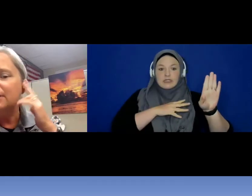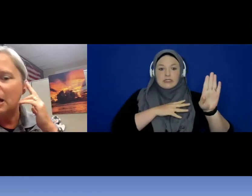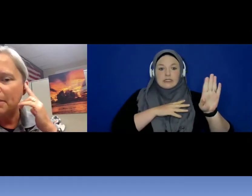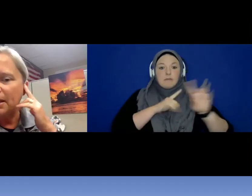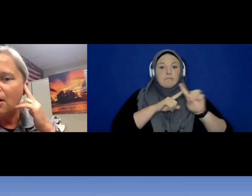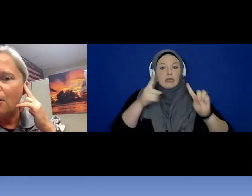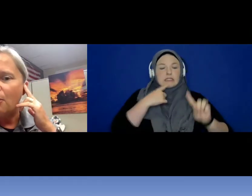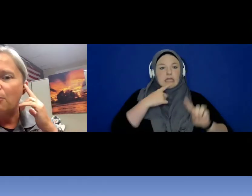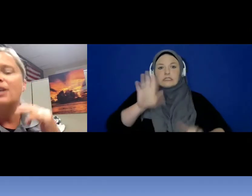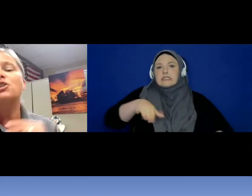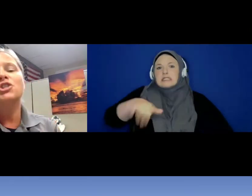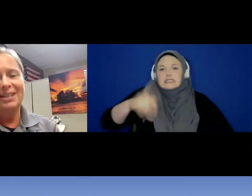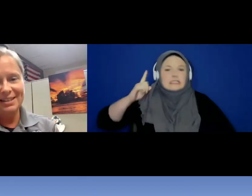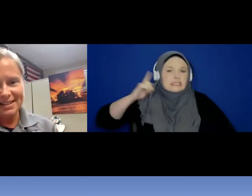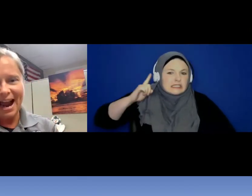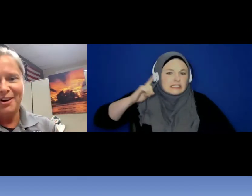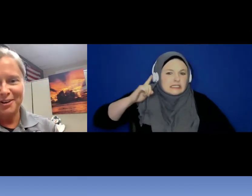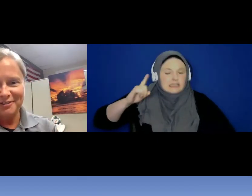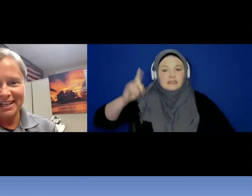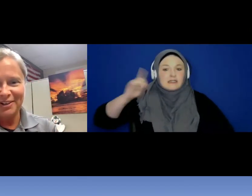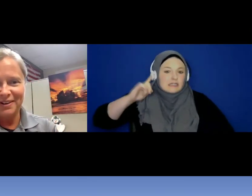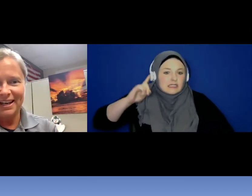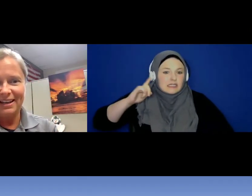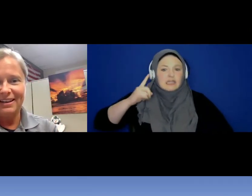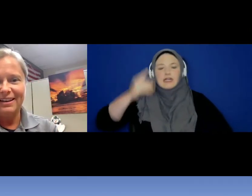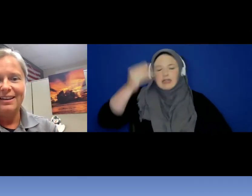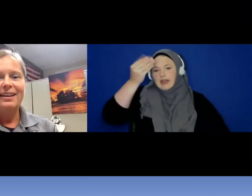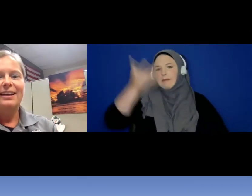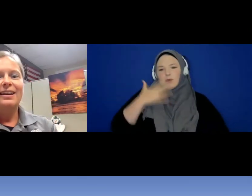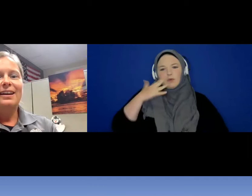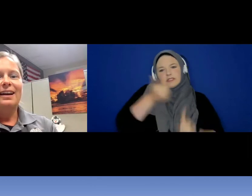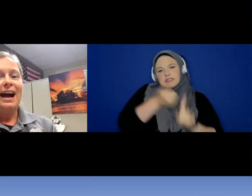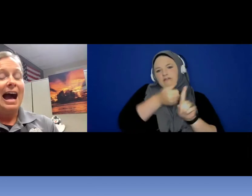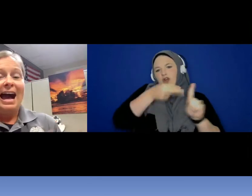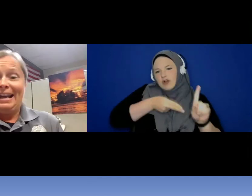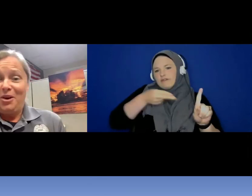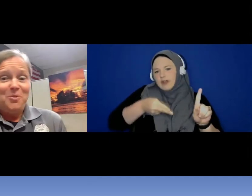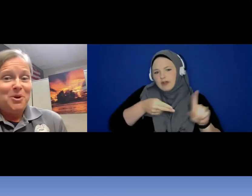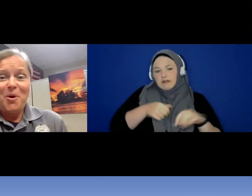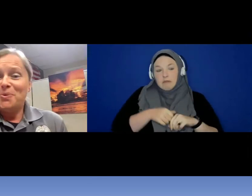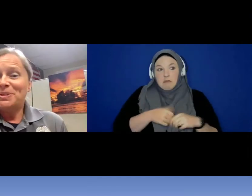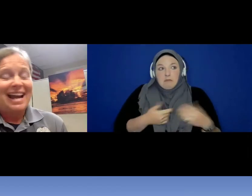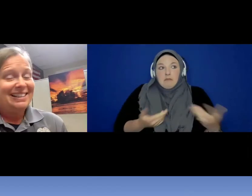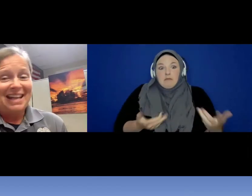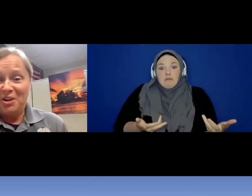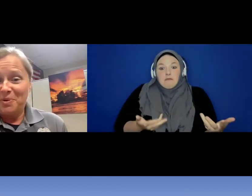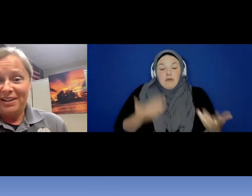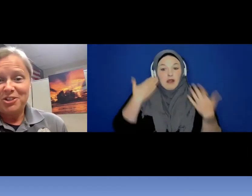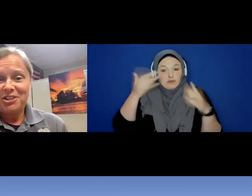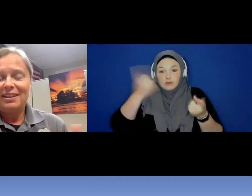let me know that she is hard of hearing I don't know sign language.